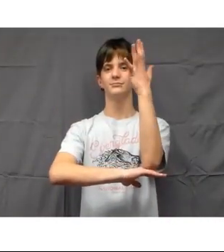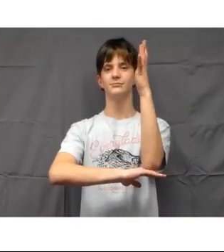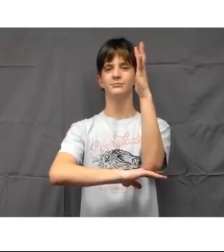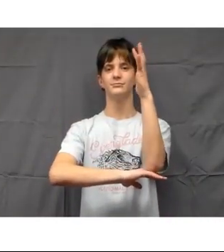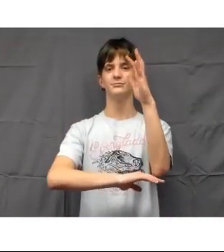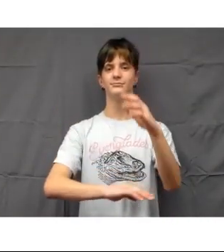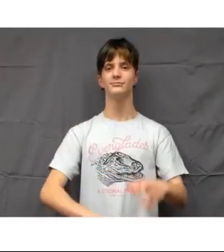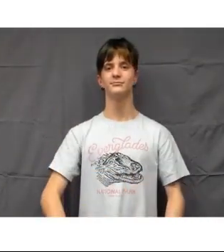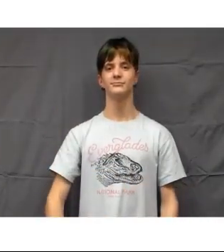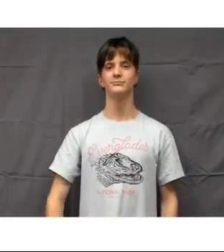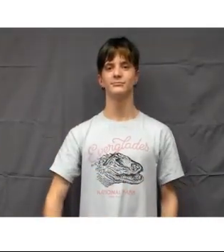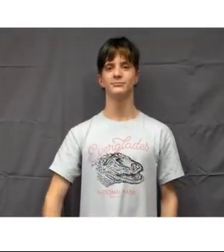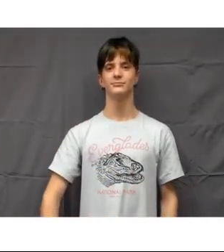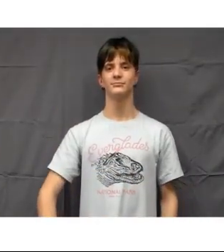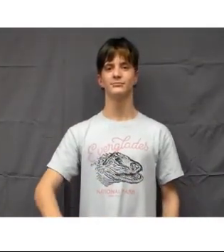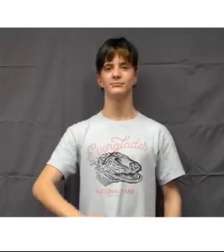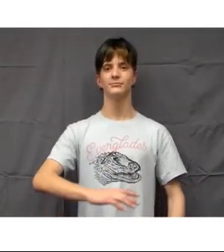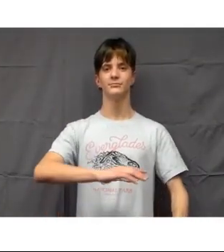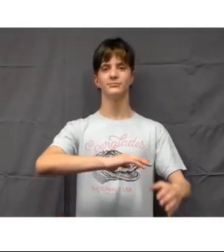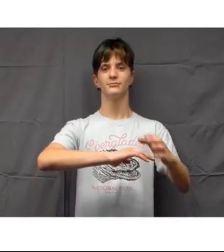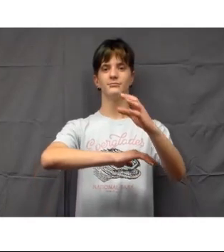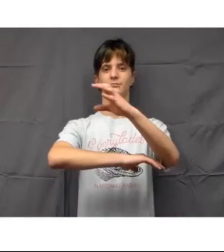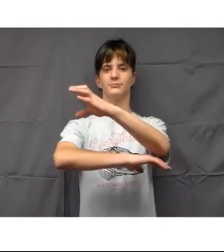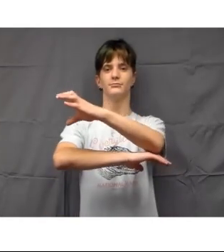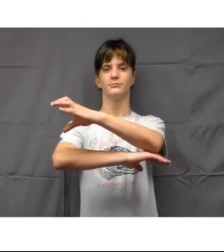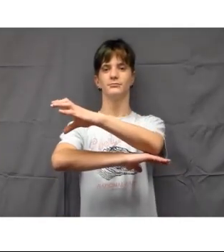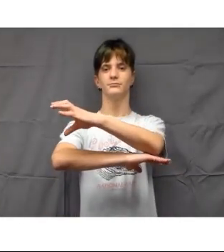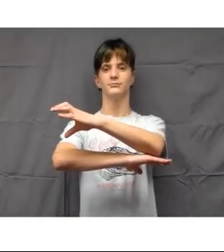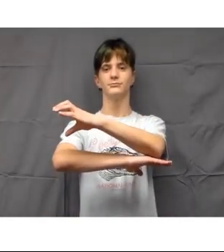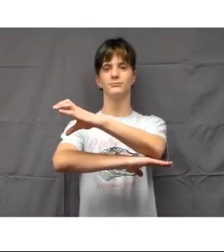then put the elbow of your dominant hand on the back of your non-dominant hand and make